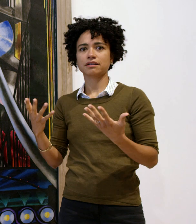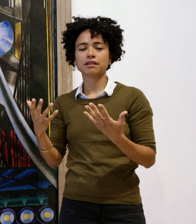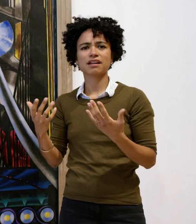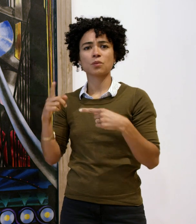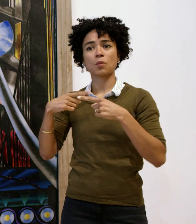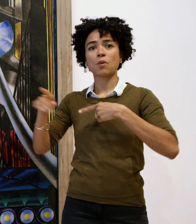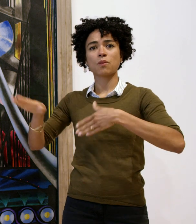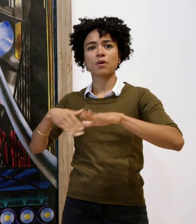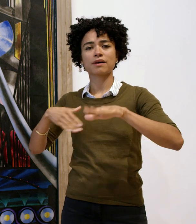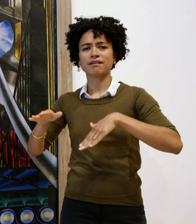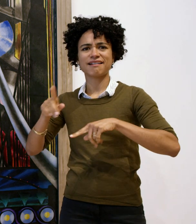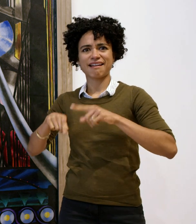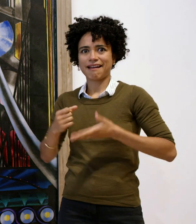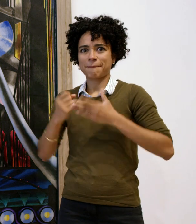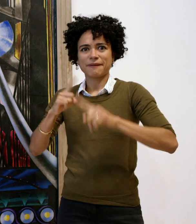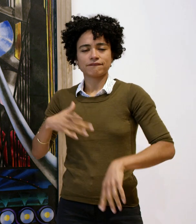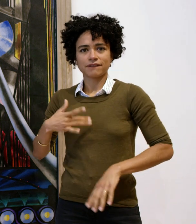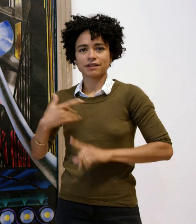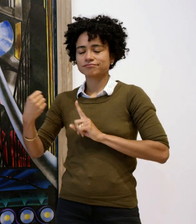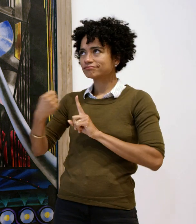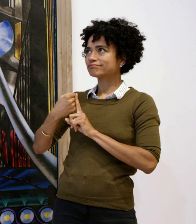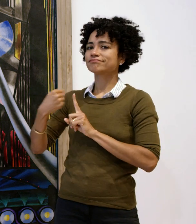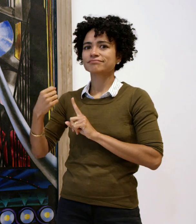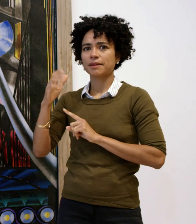When you are walking, you can’t help but feel the awesomeness